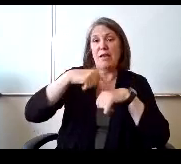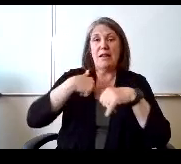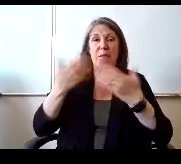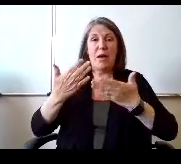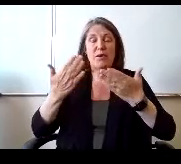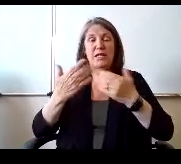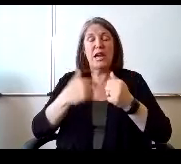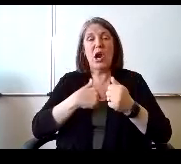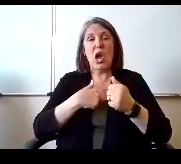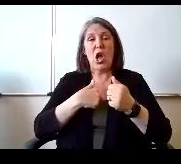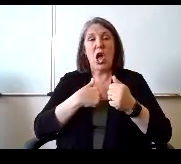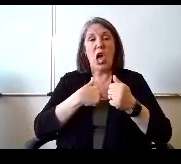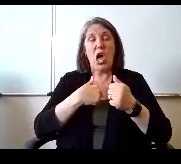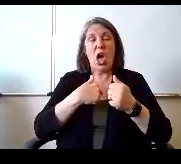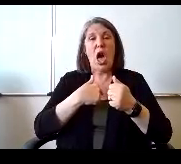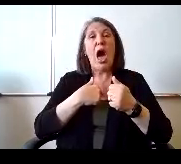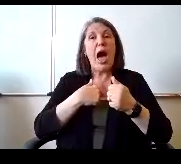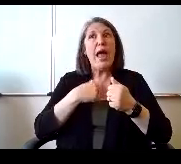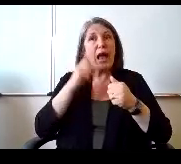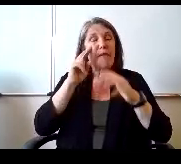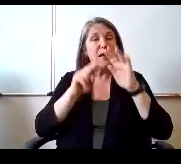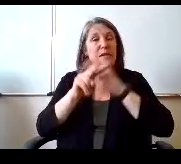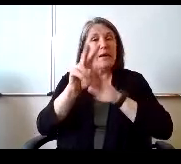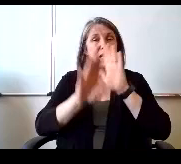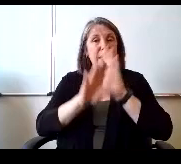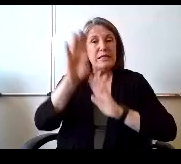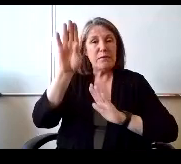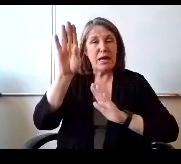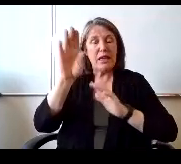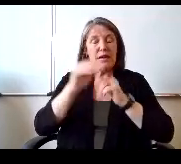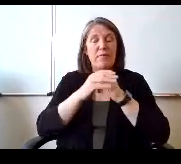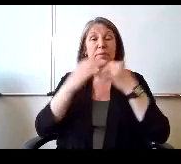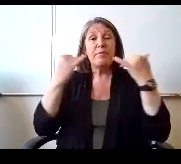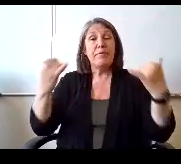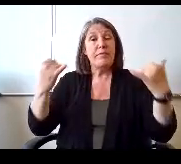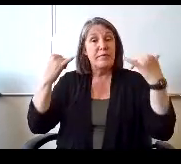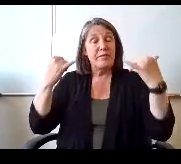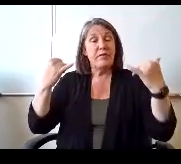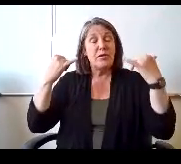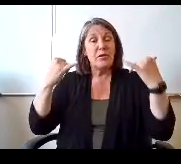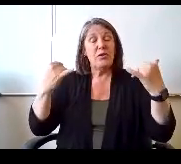I'm expecting a spike and today the El Paso County Public Health showed